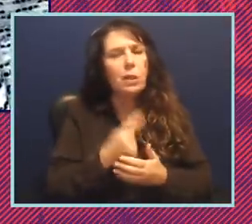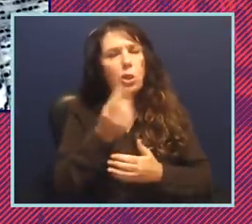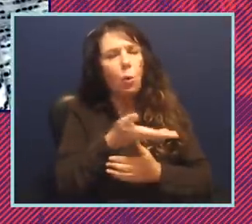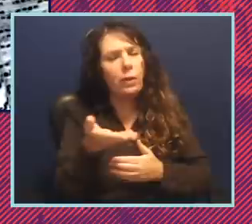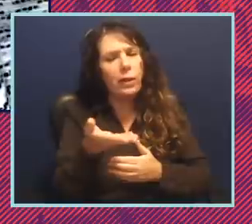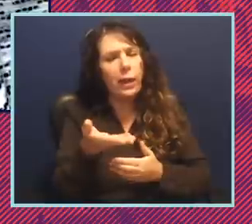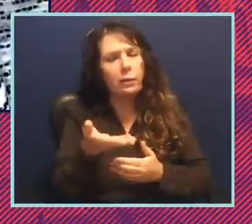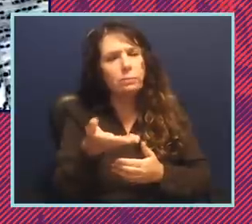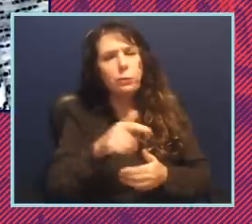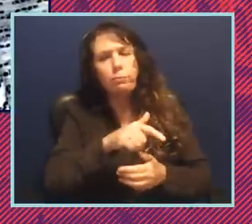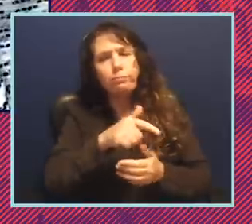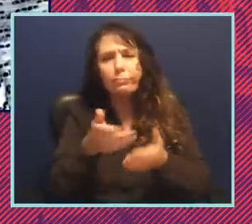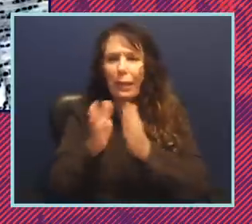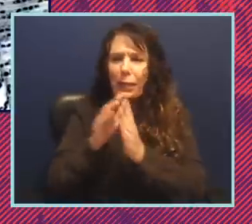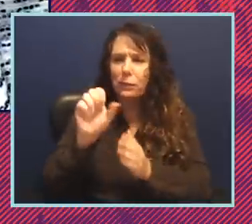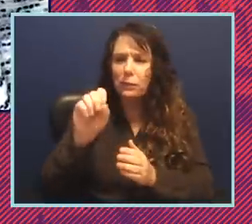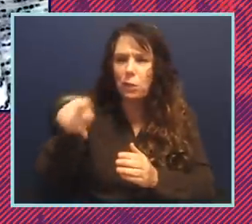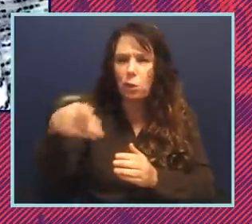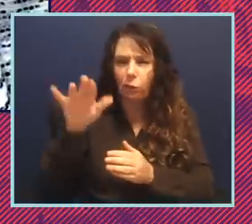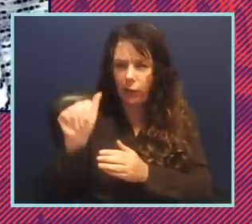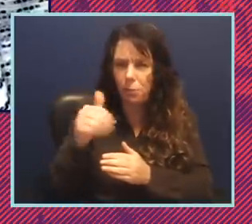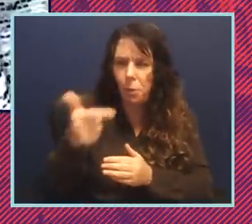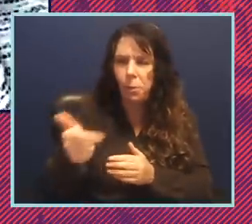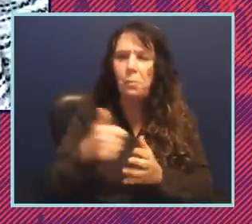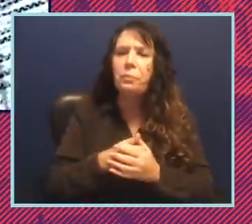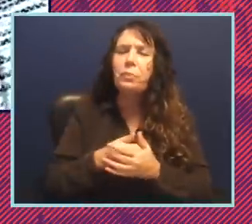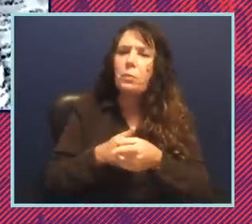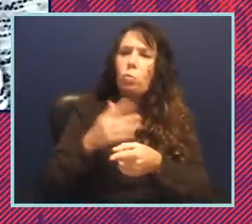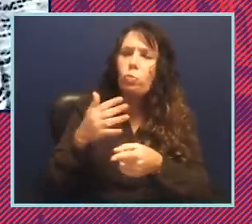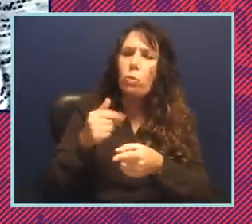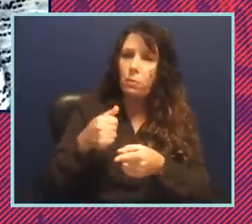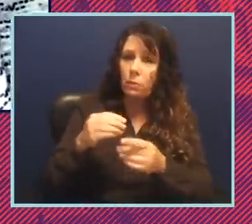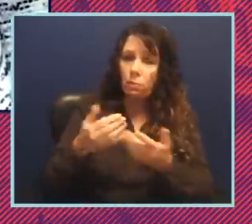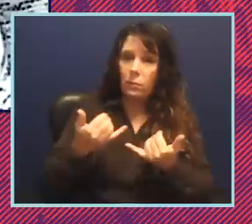to pivot to for now. So one of the things that I think we're seeing is that obviously with some of